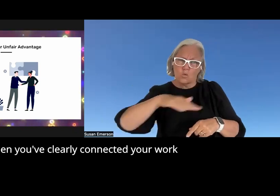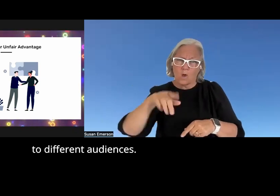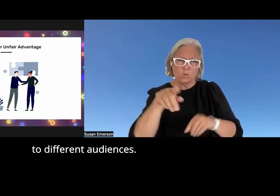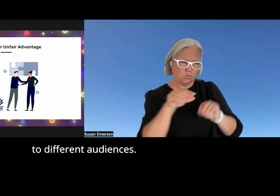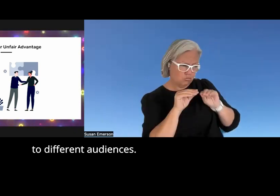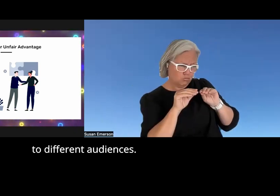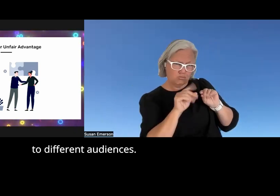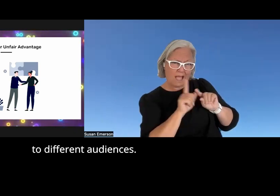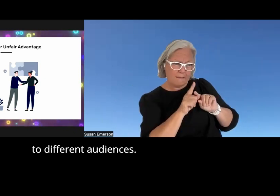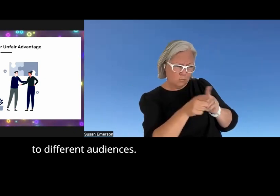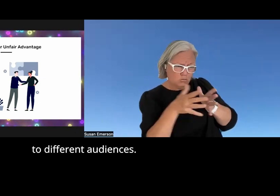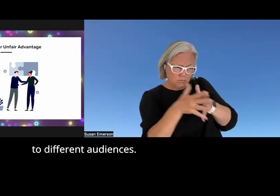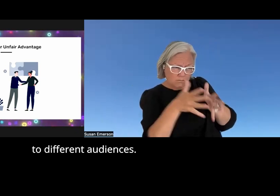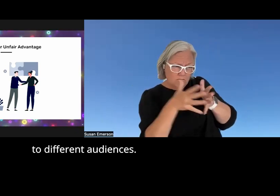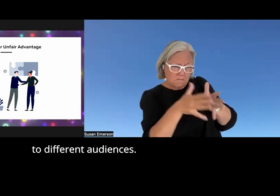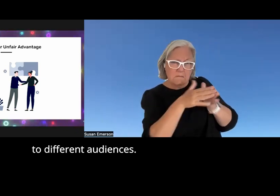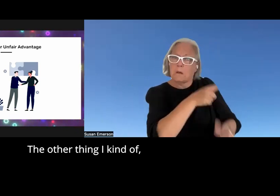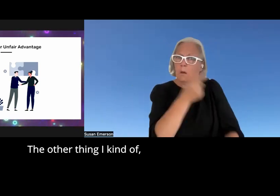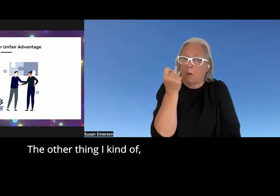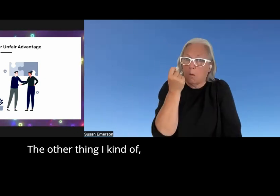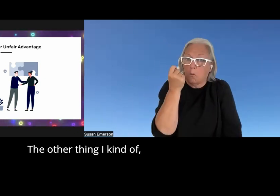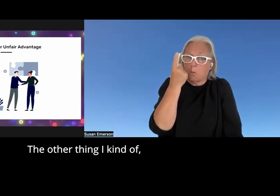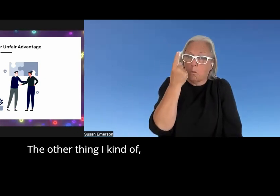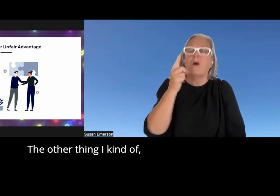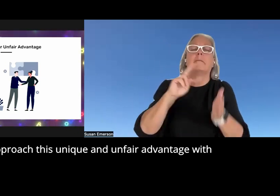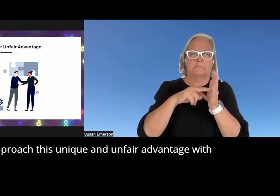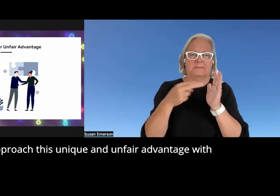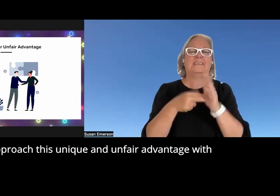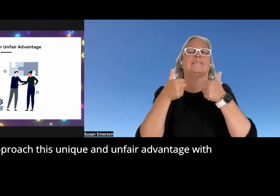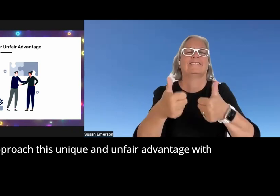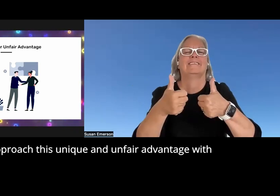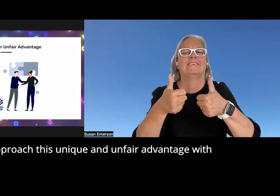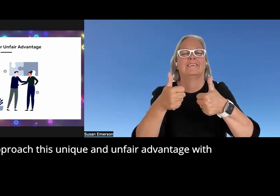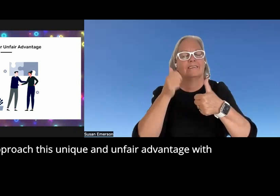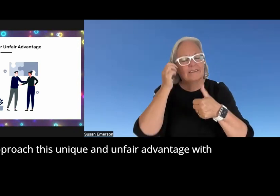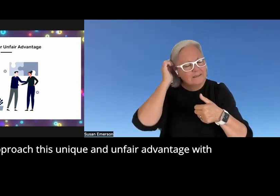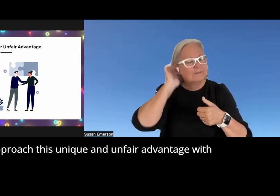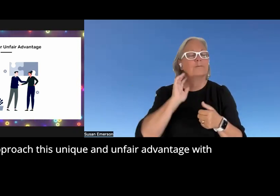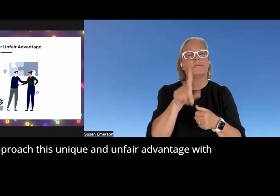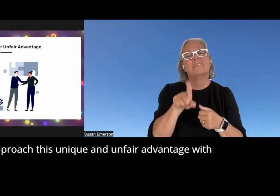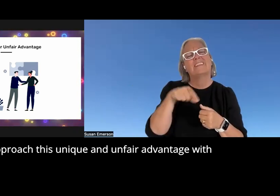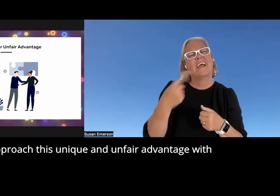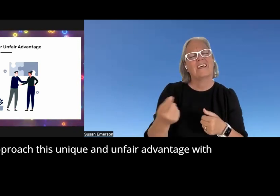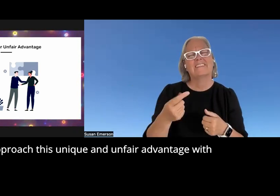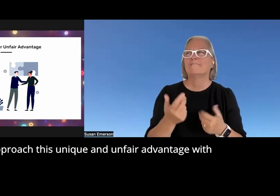work to different audiences the other thing I kind of I try to approach this unique uh this